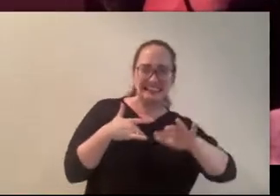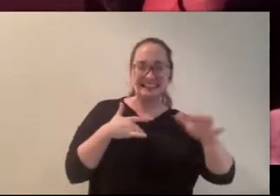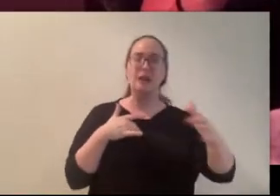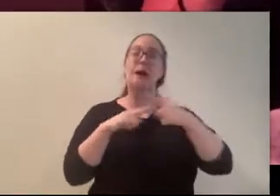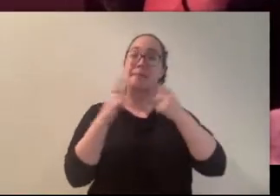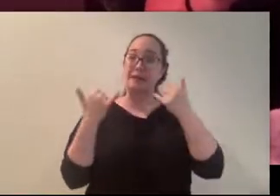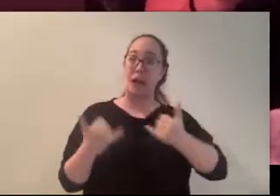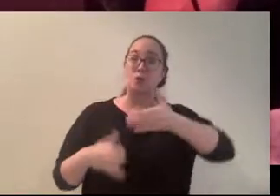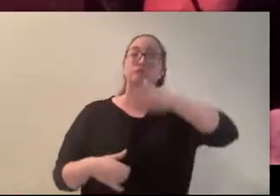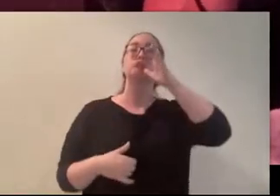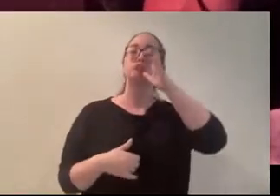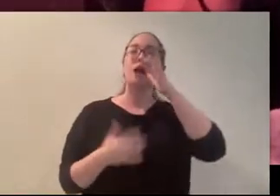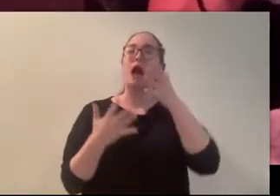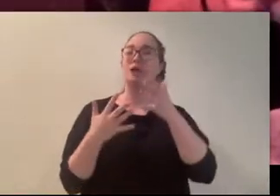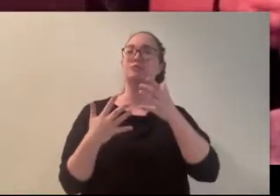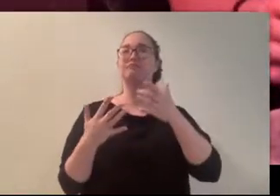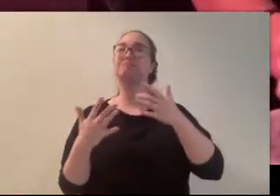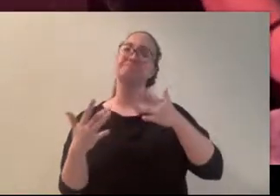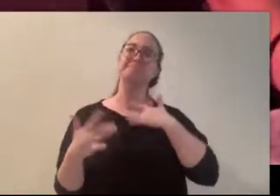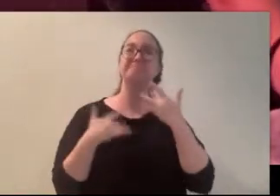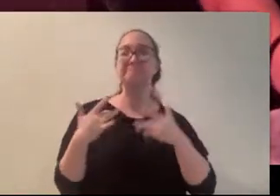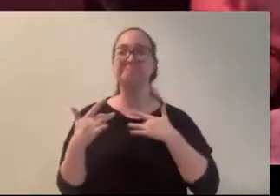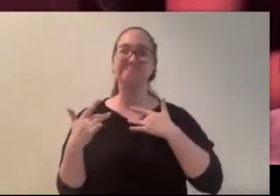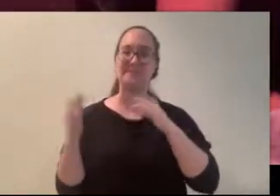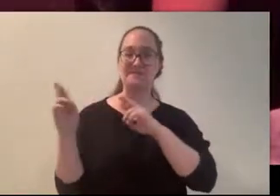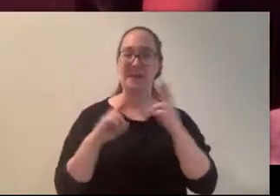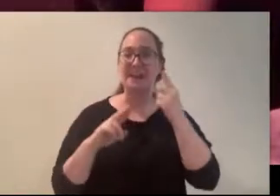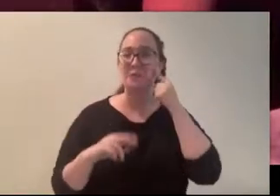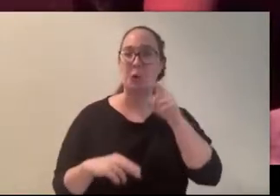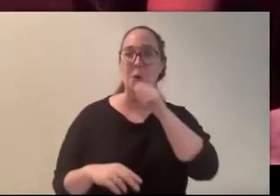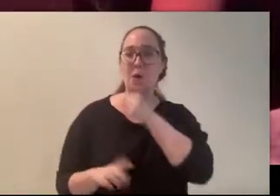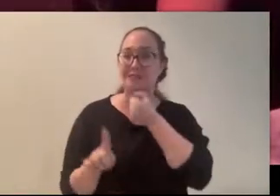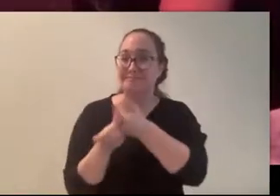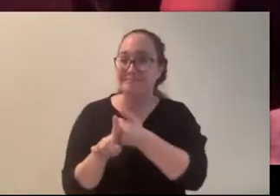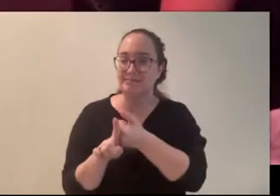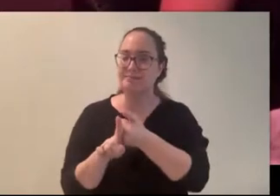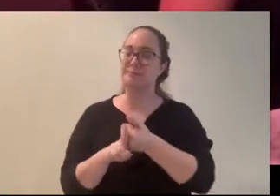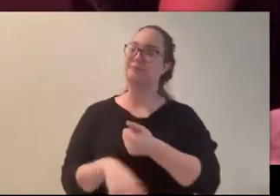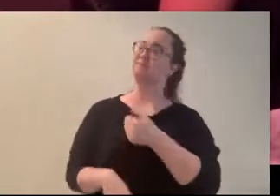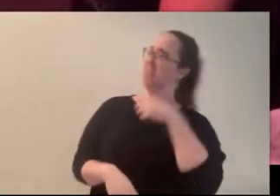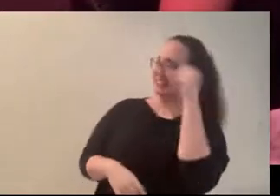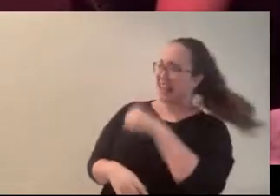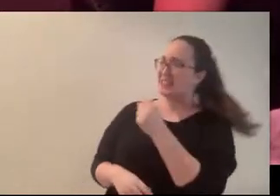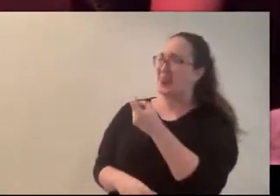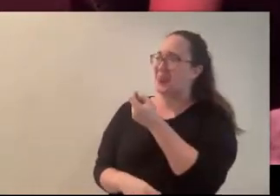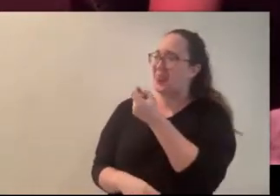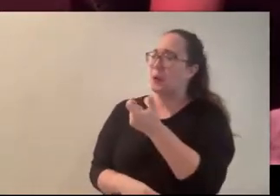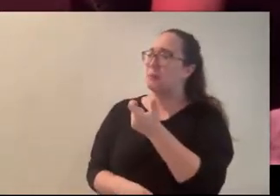/grapefruit aftertaste and I'm enjoying it. (Thomas) Yeah it's actually, it's a little tart though, which I don't mind, and I like the name. (Carly) it’s cute. (Thomas) It's kind of good for